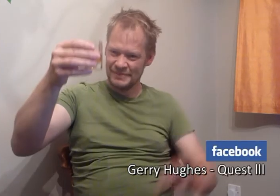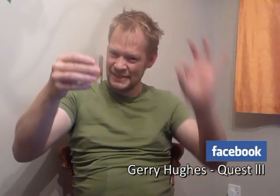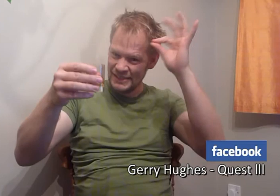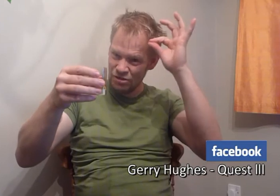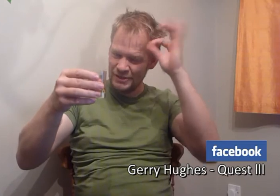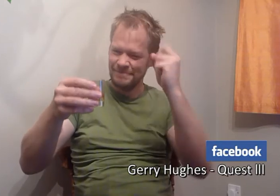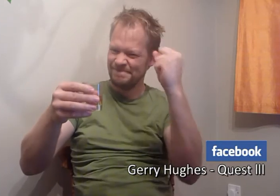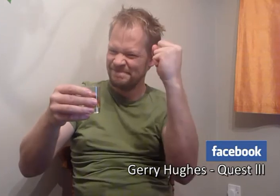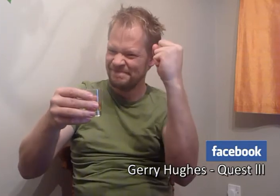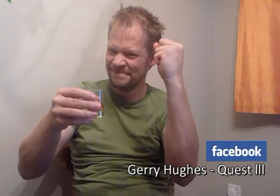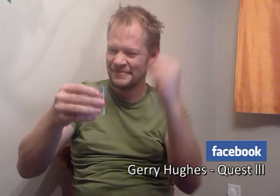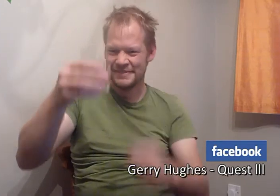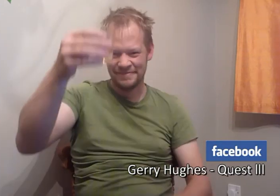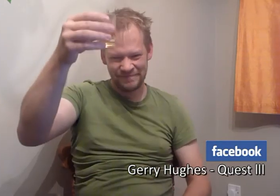To Gerry - keep going!